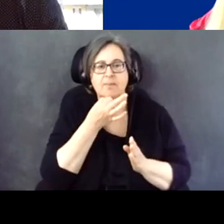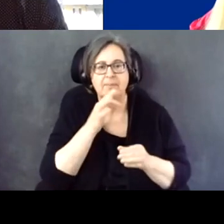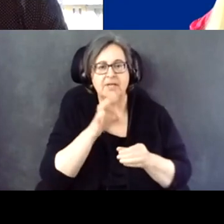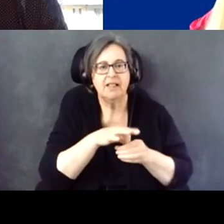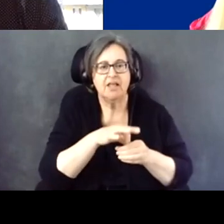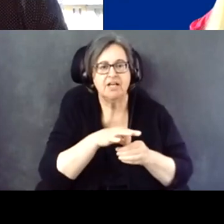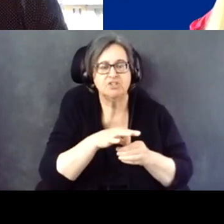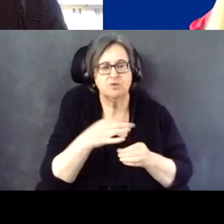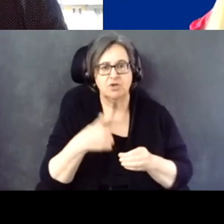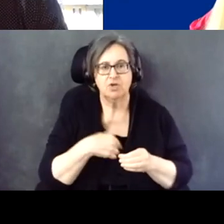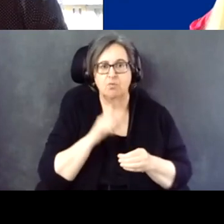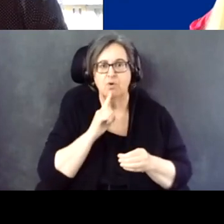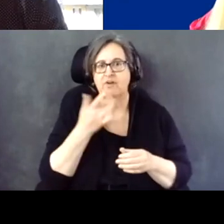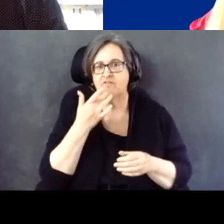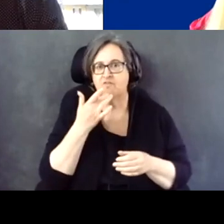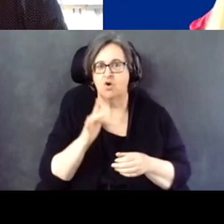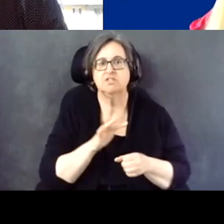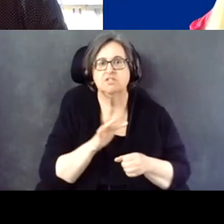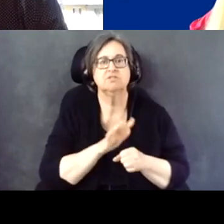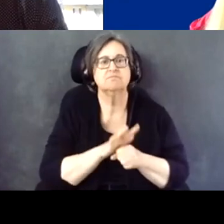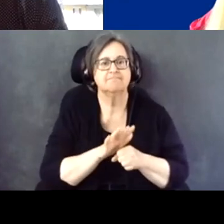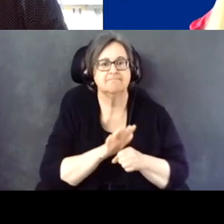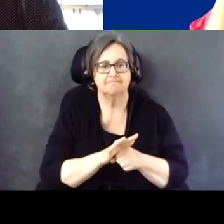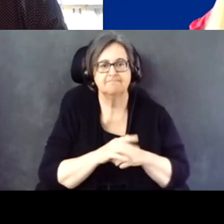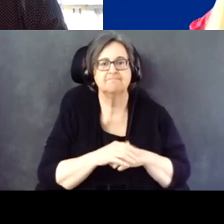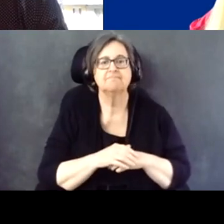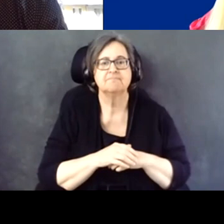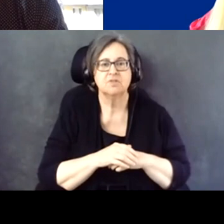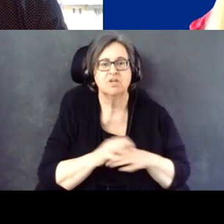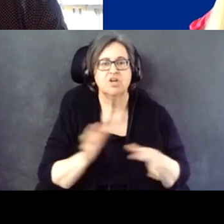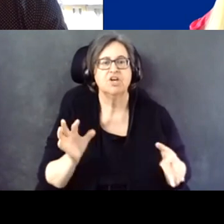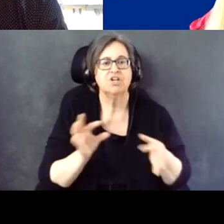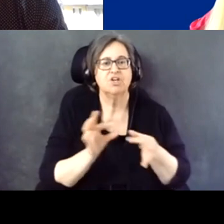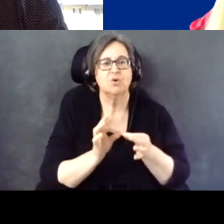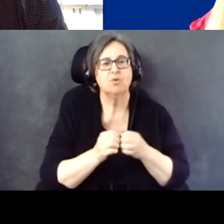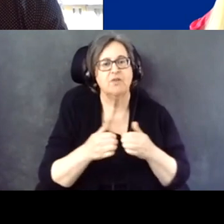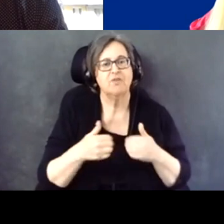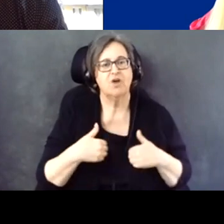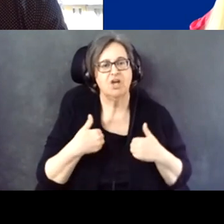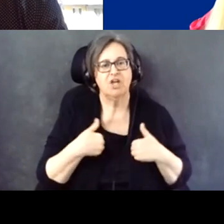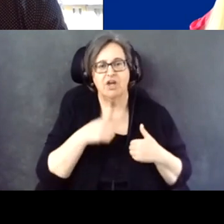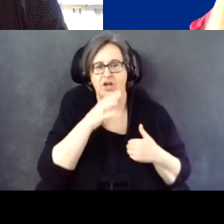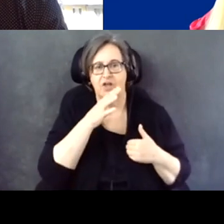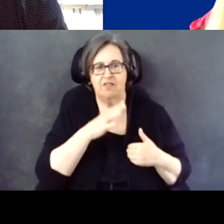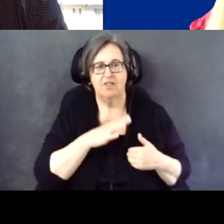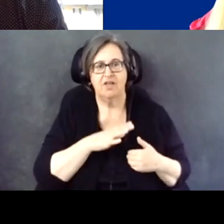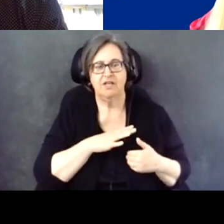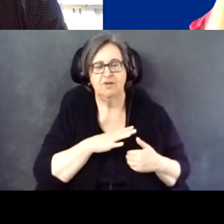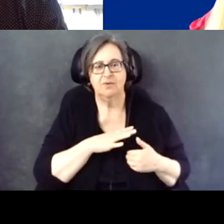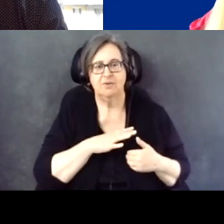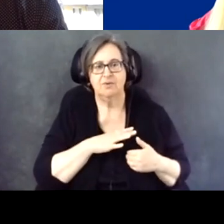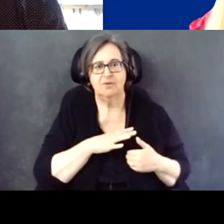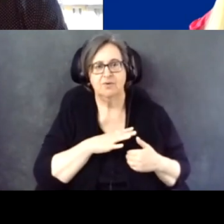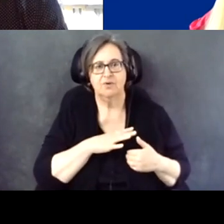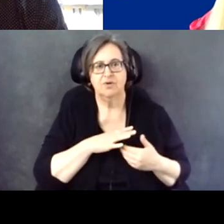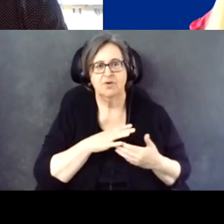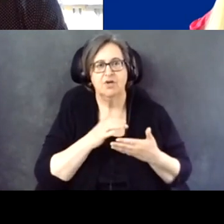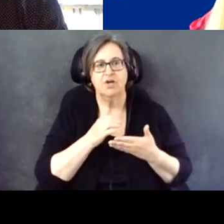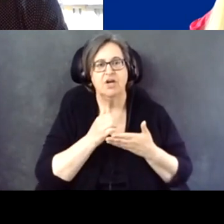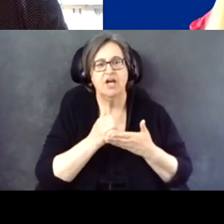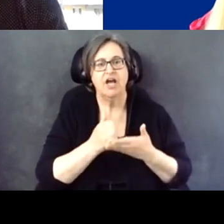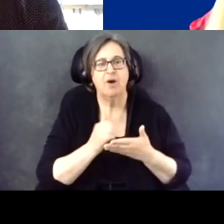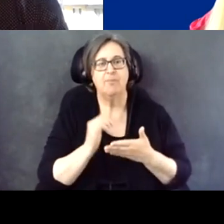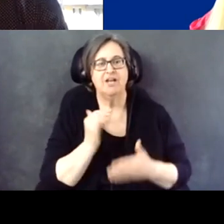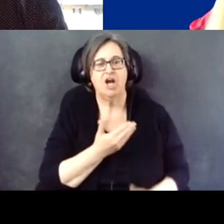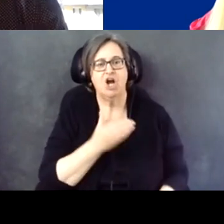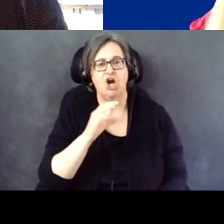We were very fortunate enough to link up with a young lady who was helping our co-Chair